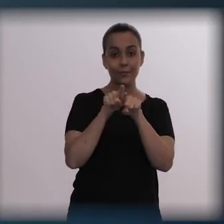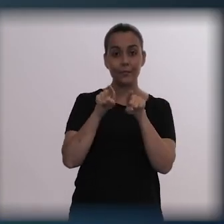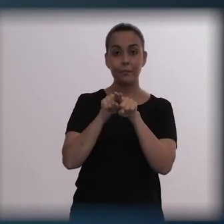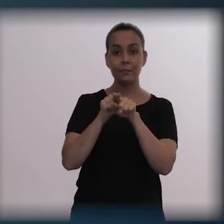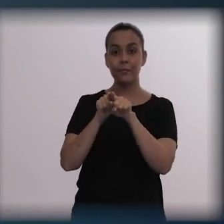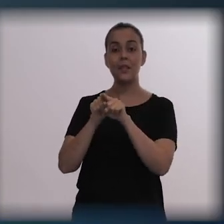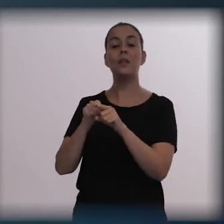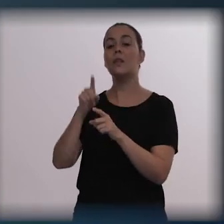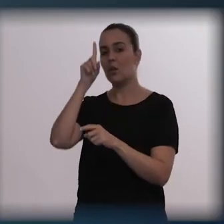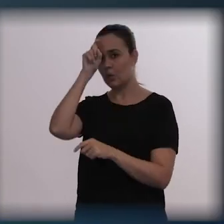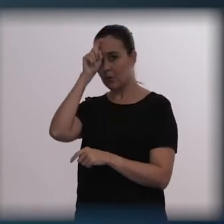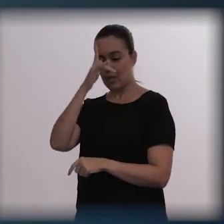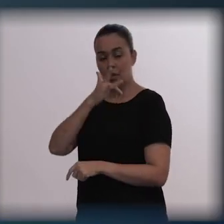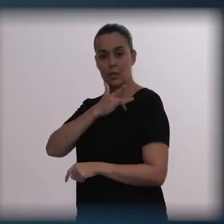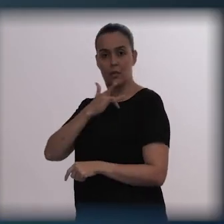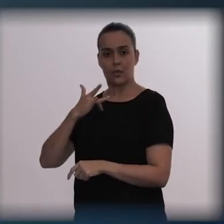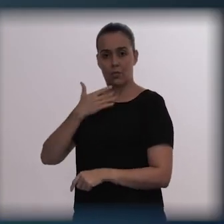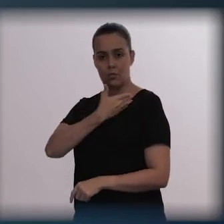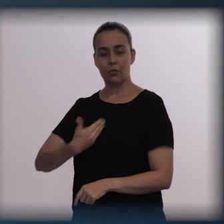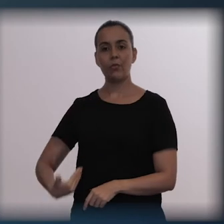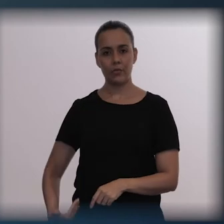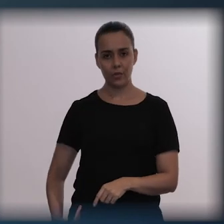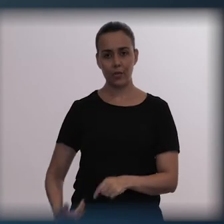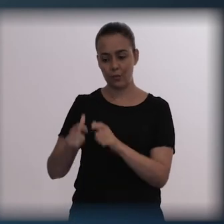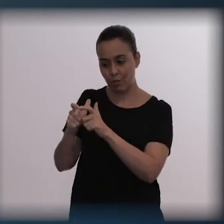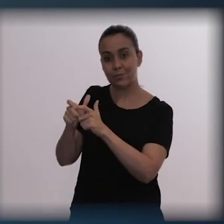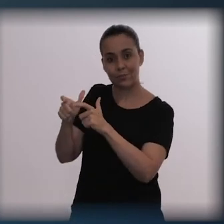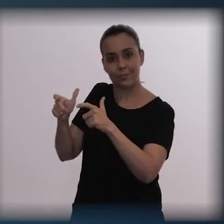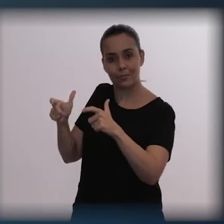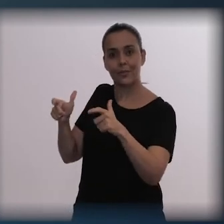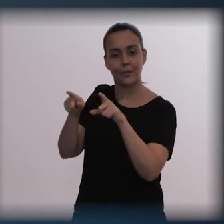is high, right? I'm pointing this out to show